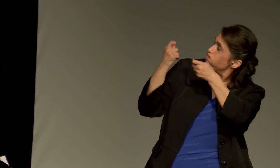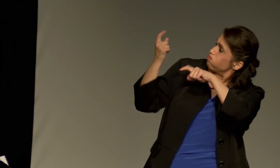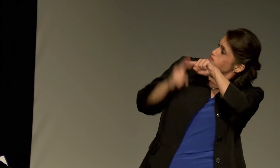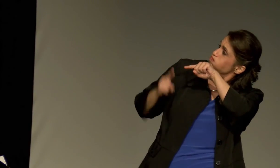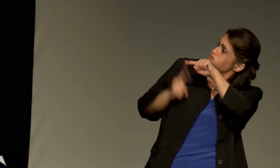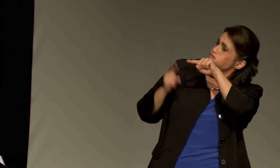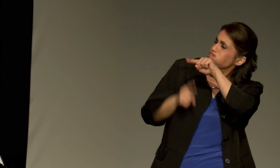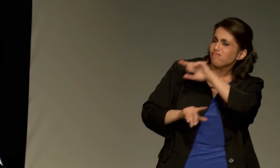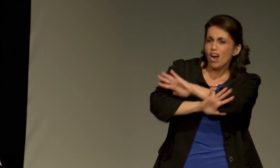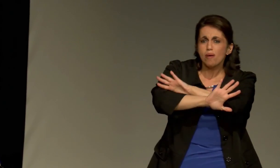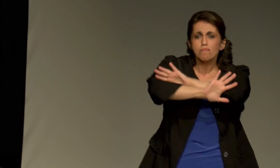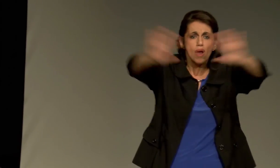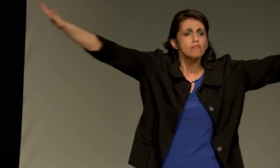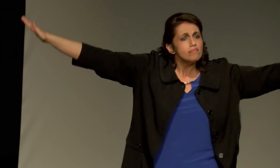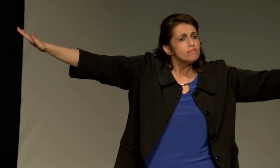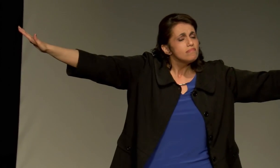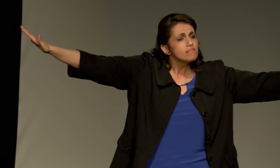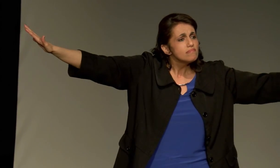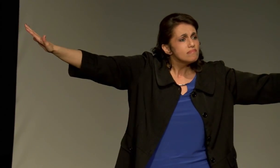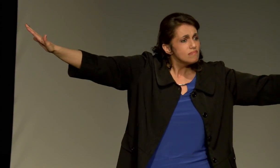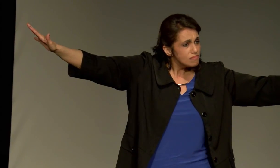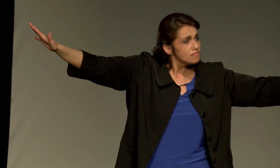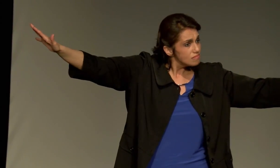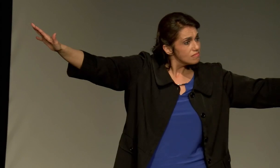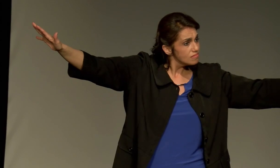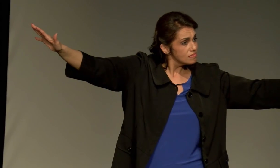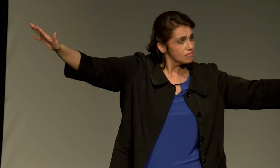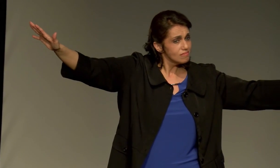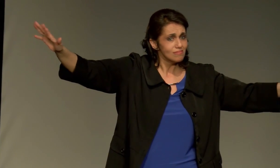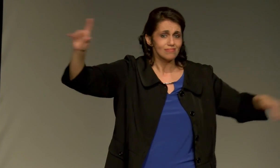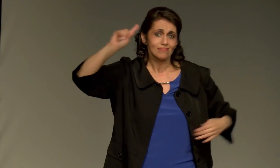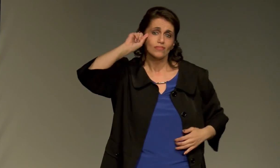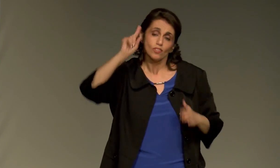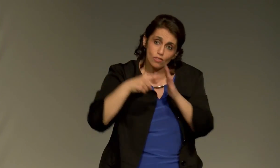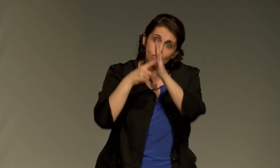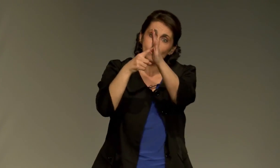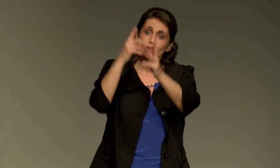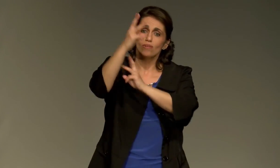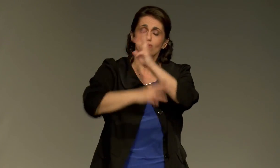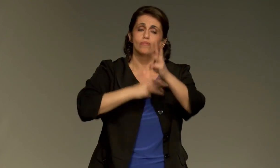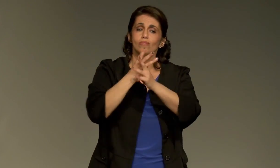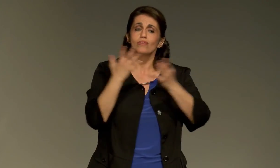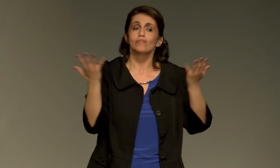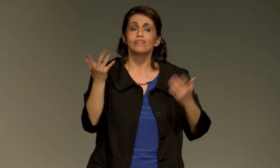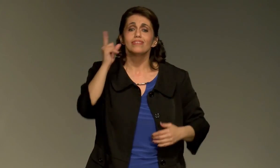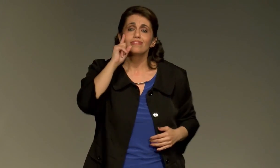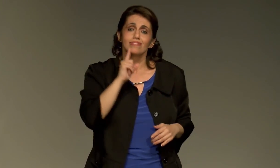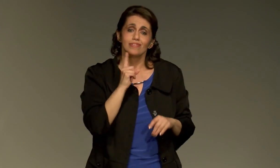The things that have been happening for the past 124 years cannot continue to happen.